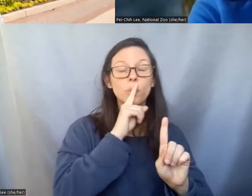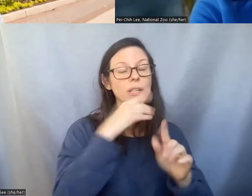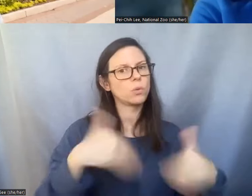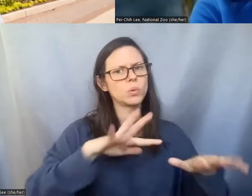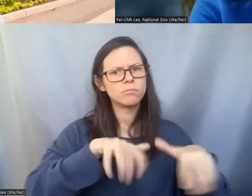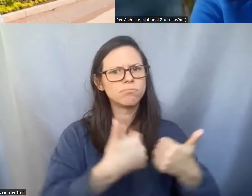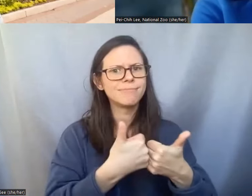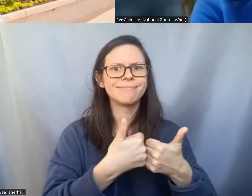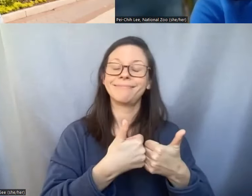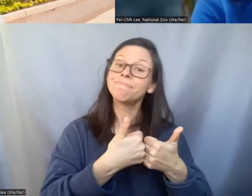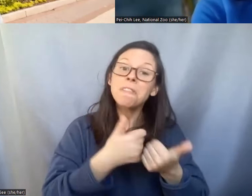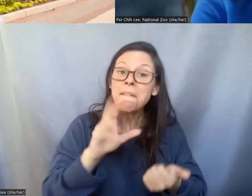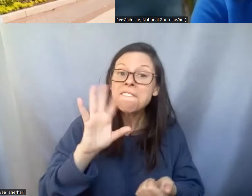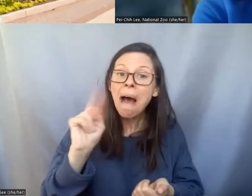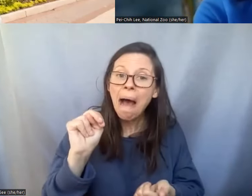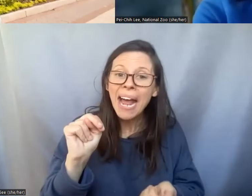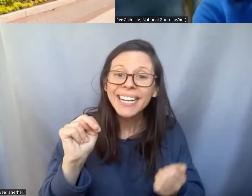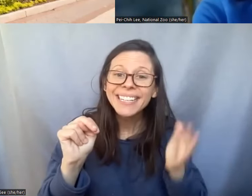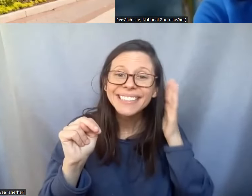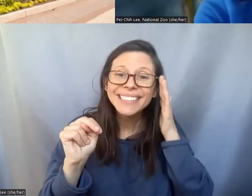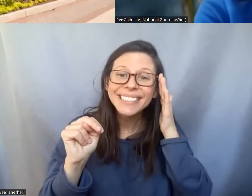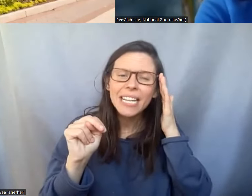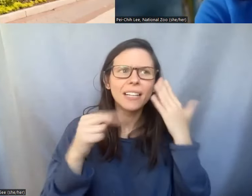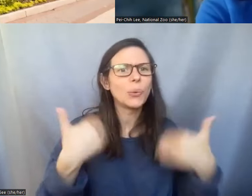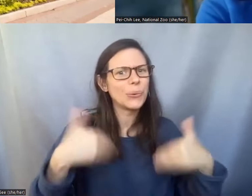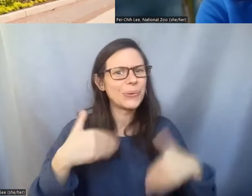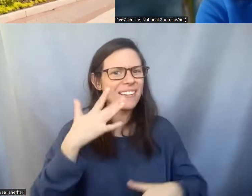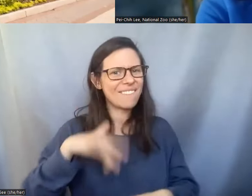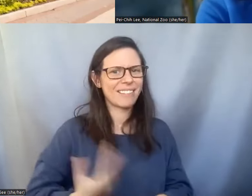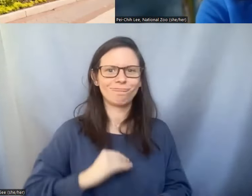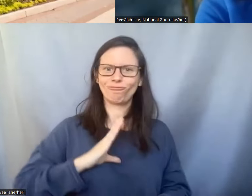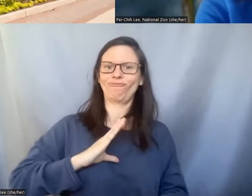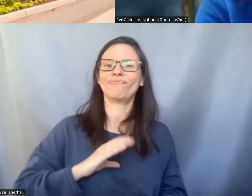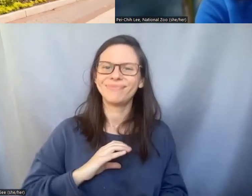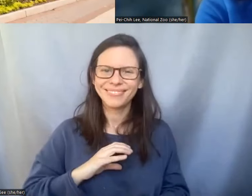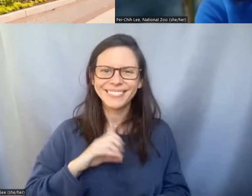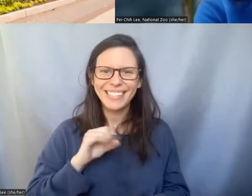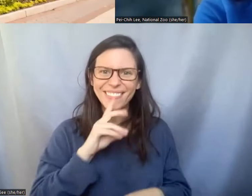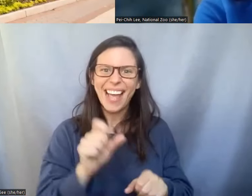fun and always extra rewarding when you actually get a cup more from them